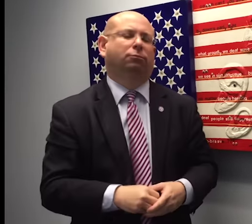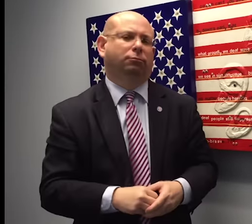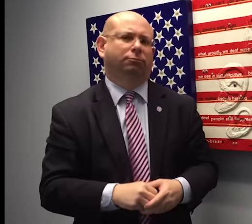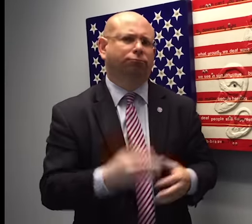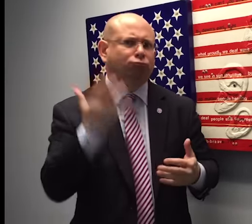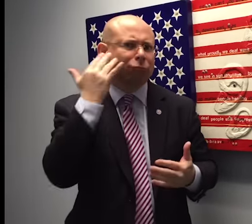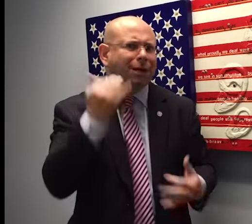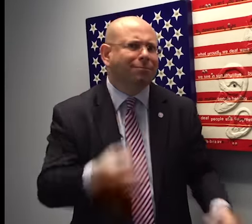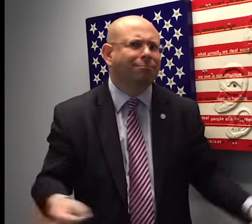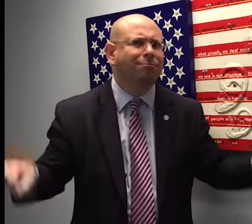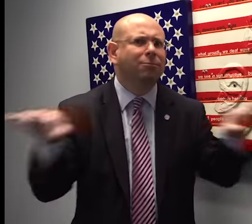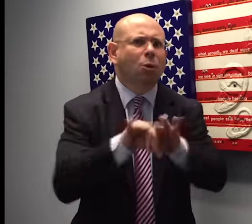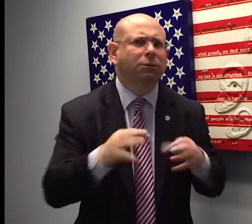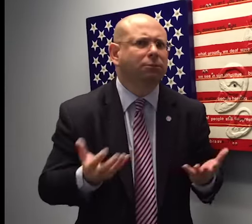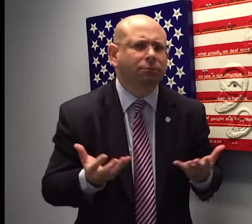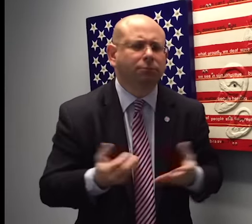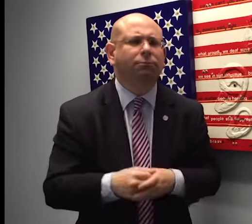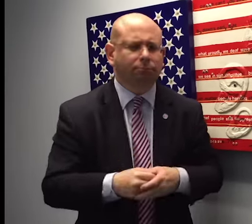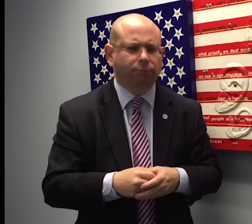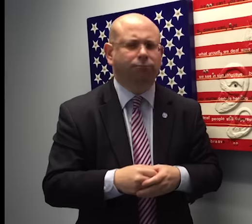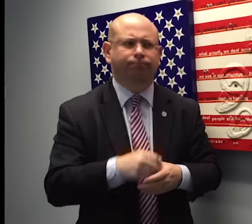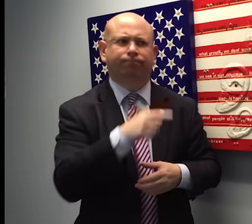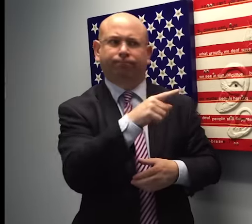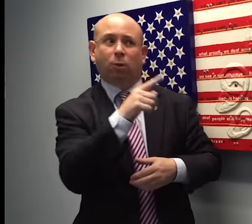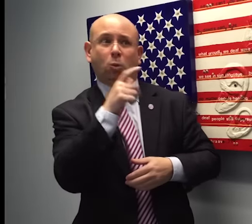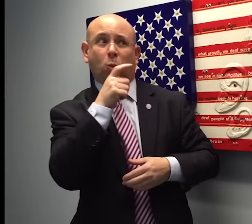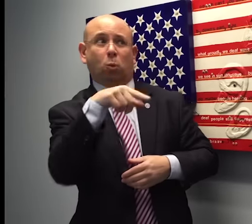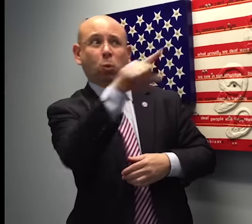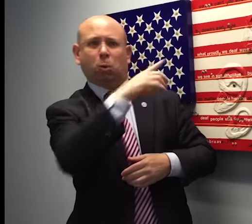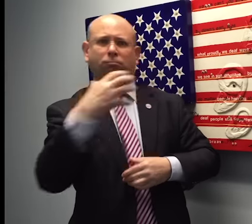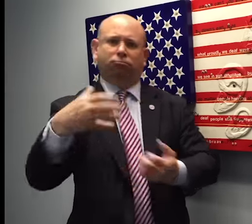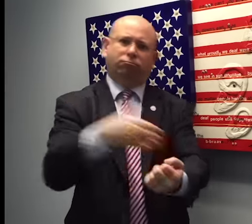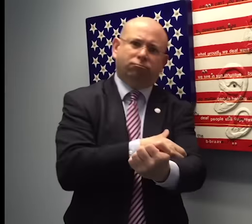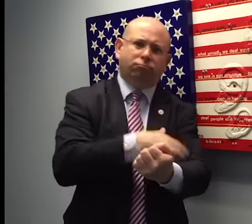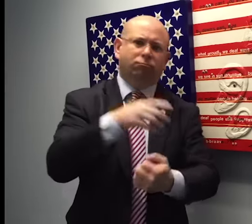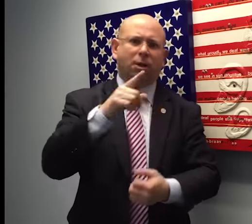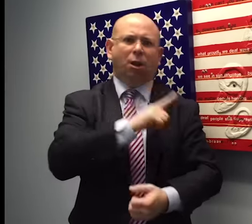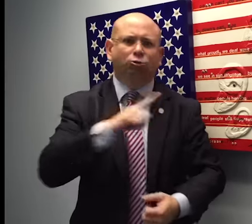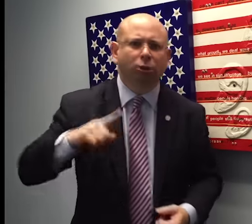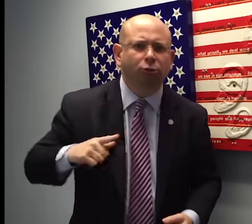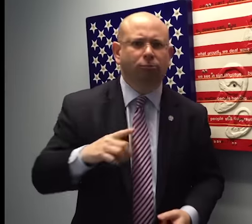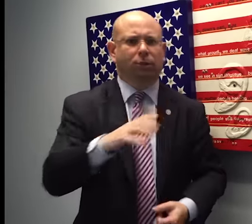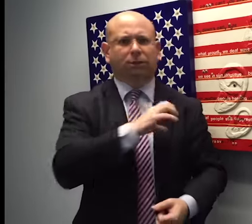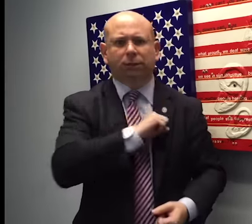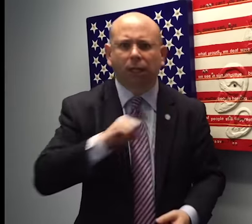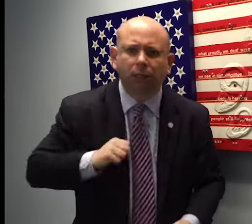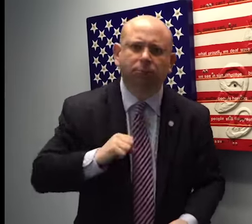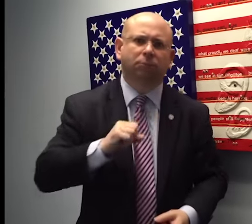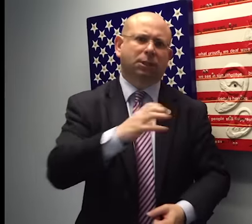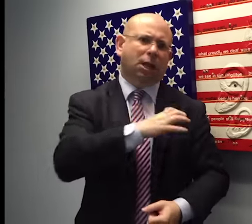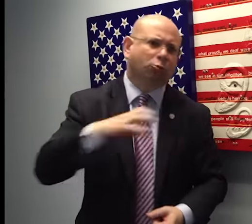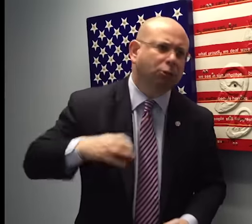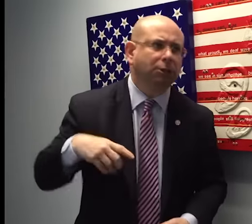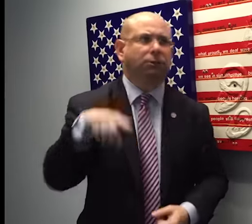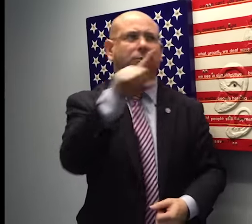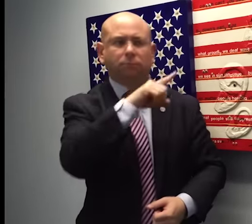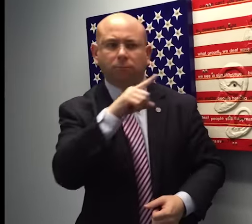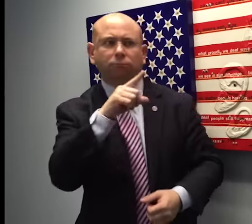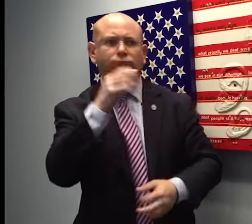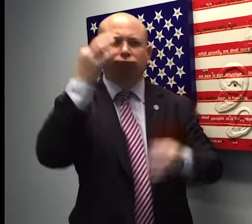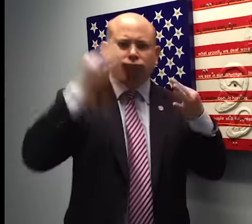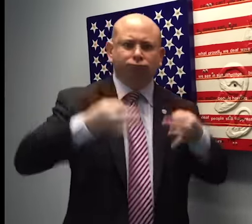This is important because legislators, senators, and congress representatives need to know where we stand